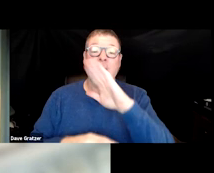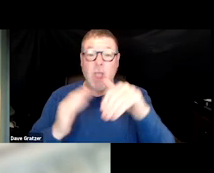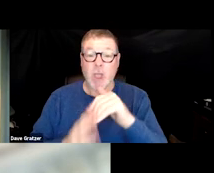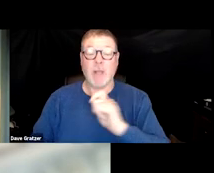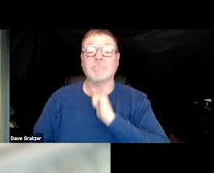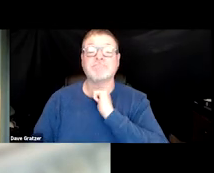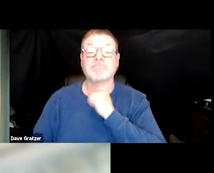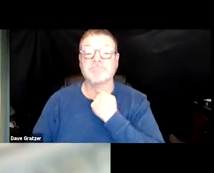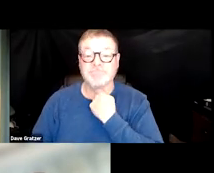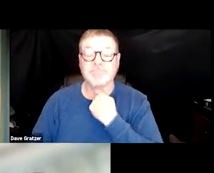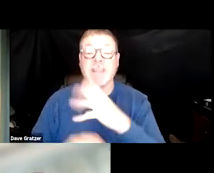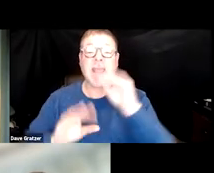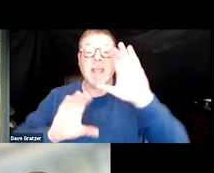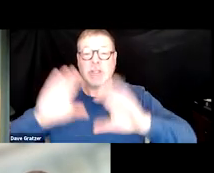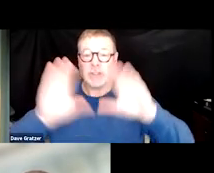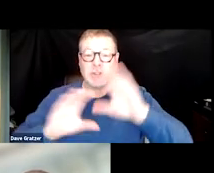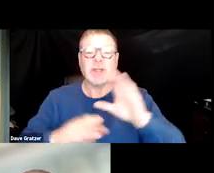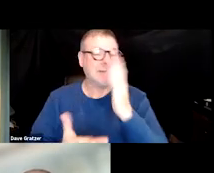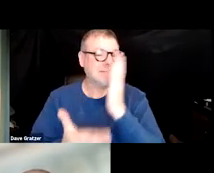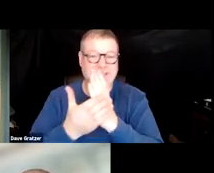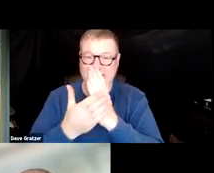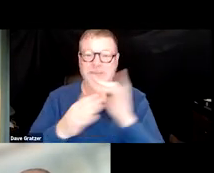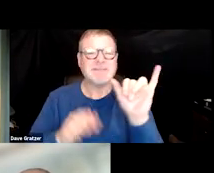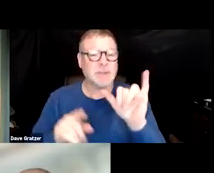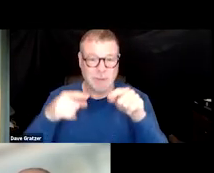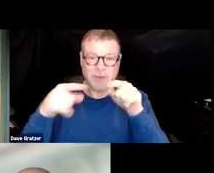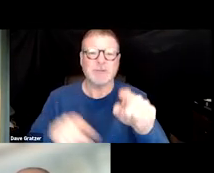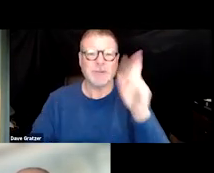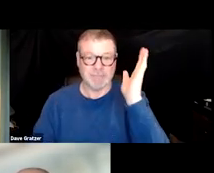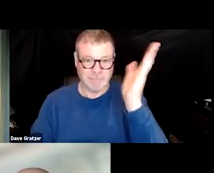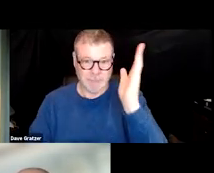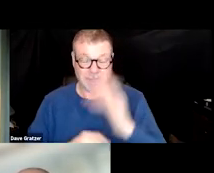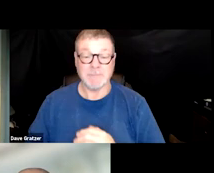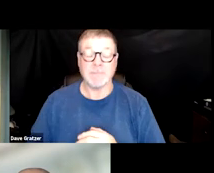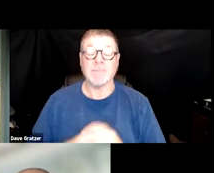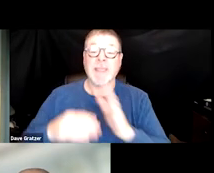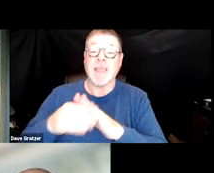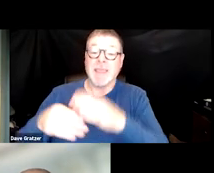and the chat feature is also disabled during this presentation. And at the conclusion of the webinar,